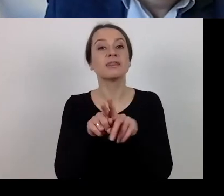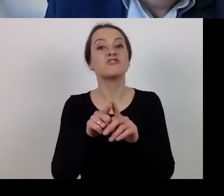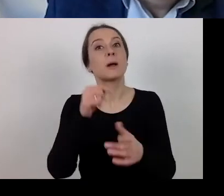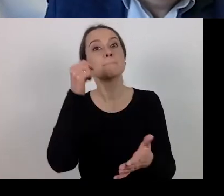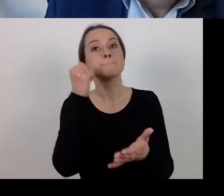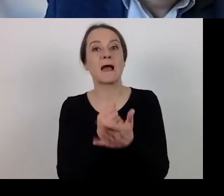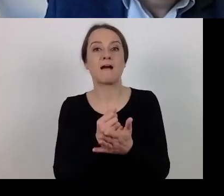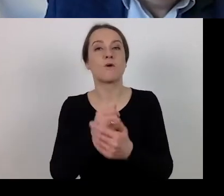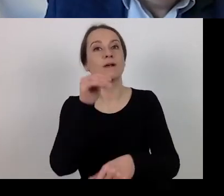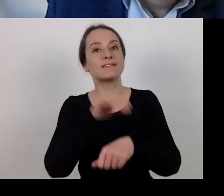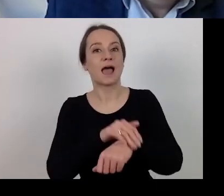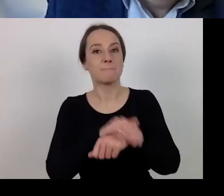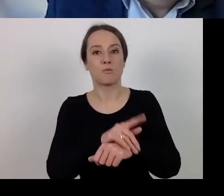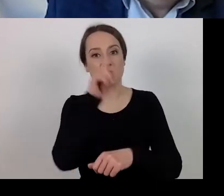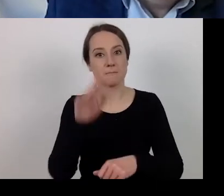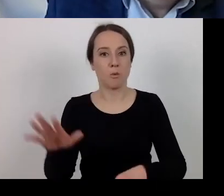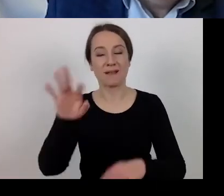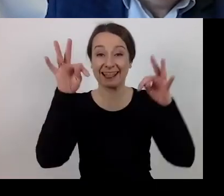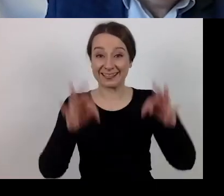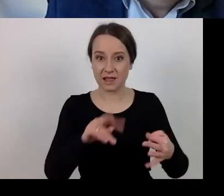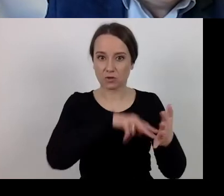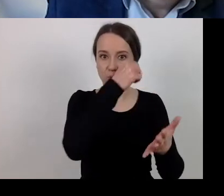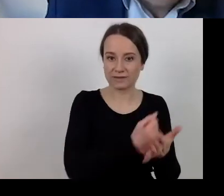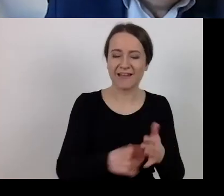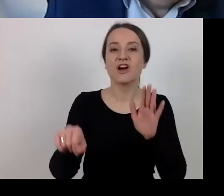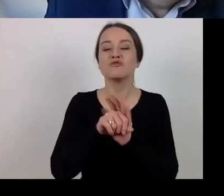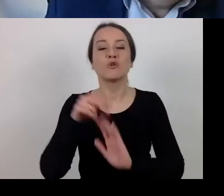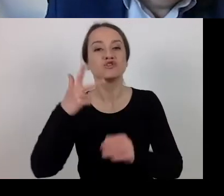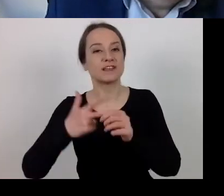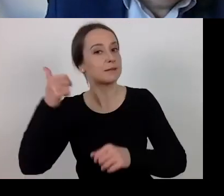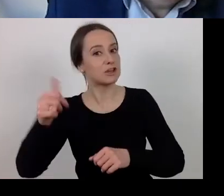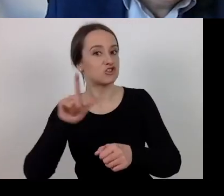The current act on public procurement is valid only until 31 December 2020.